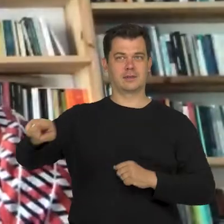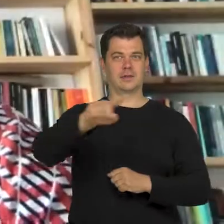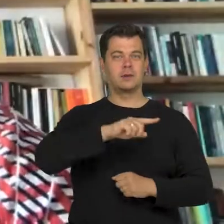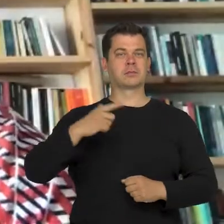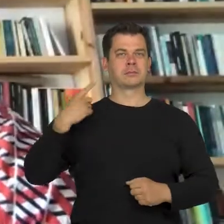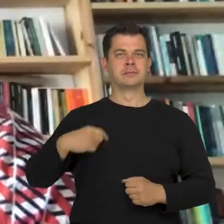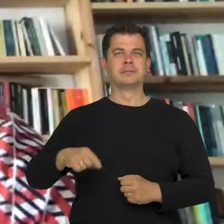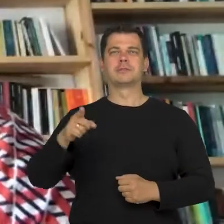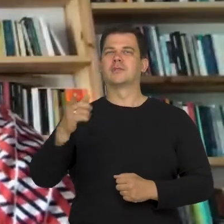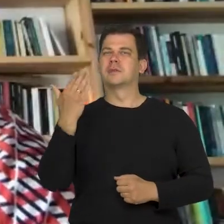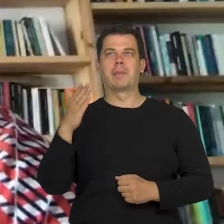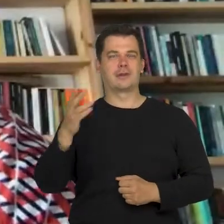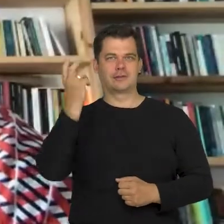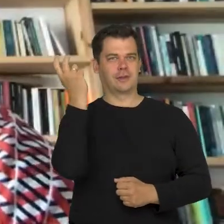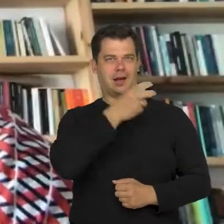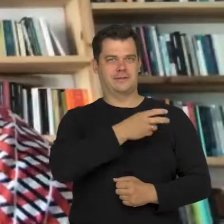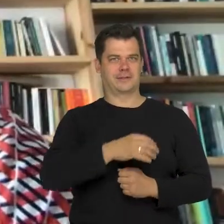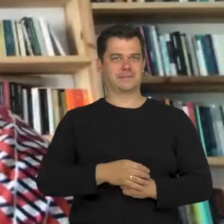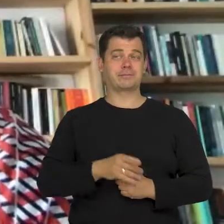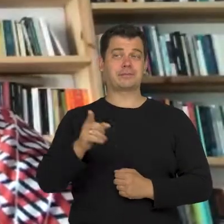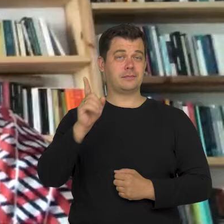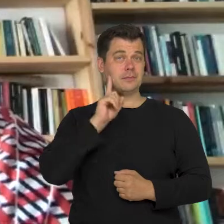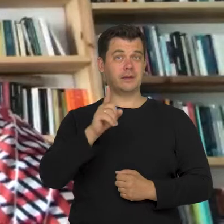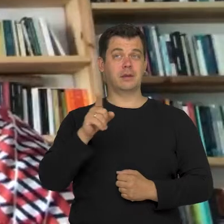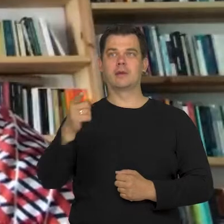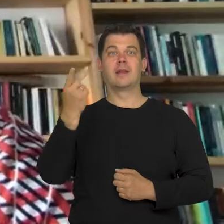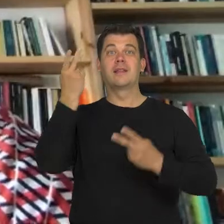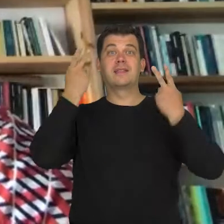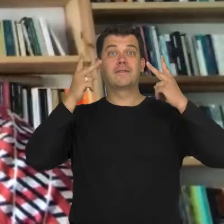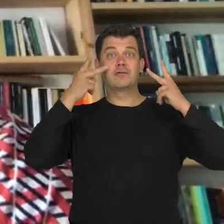is very interesting because from being unnoticed, they transition to being hyper visible.